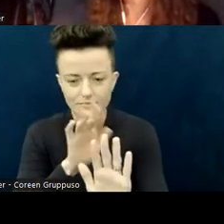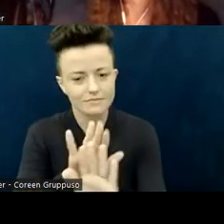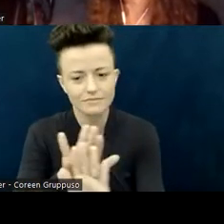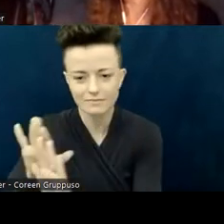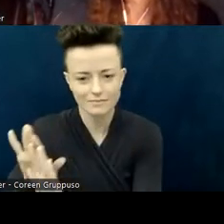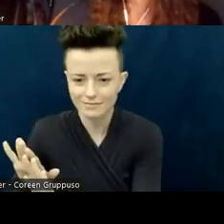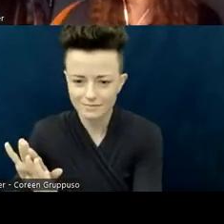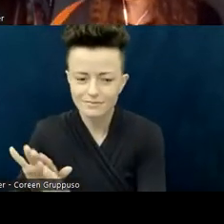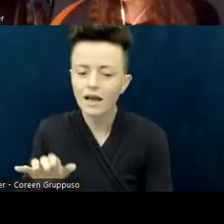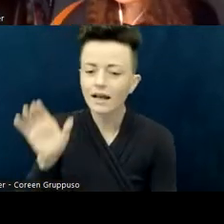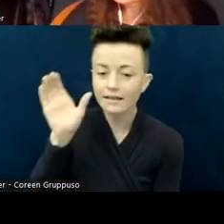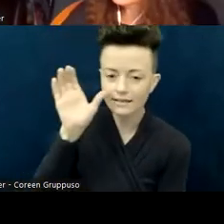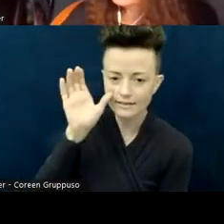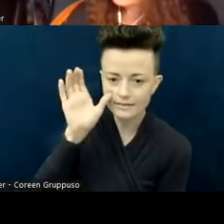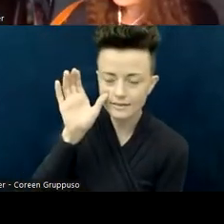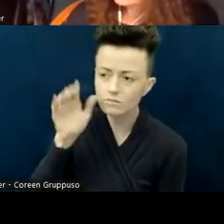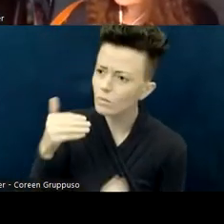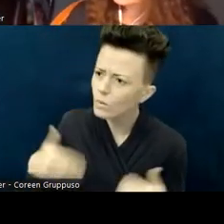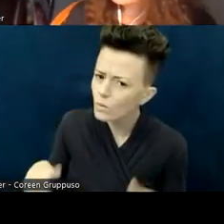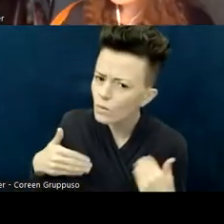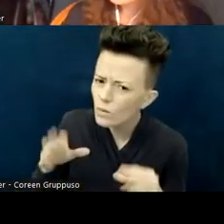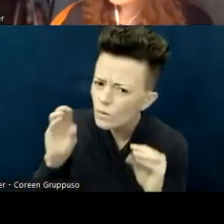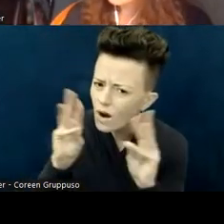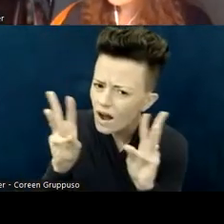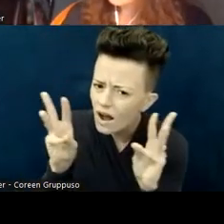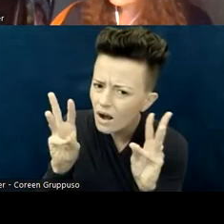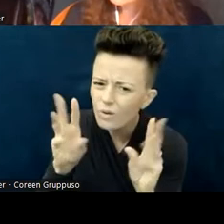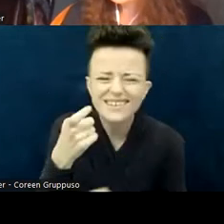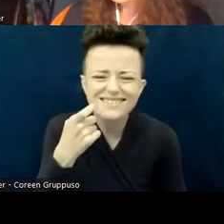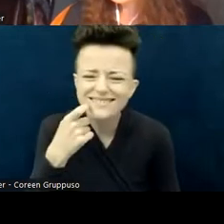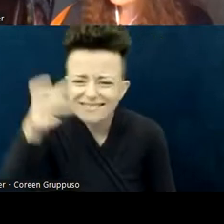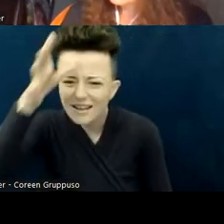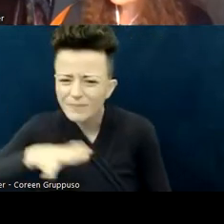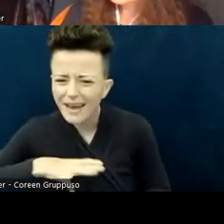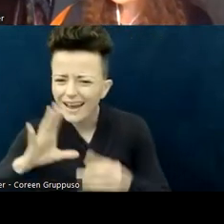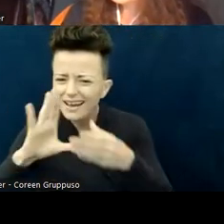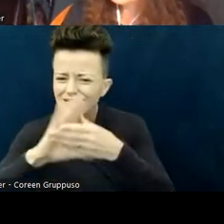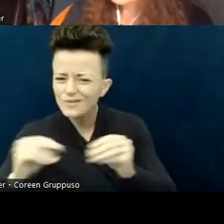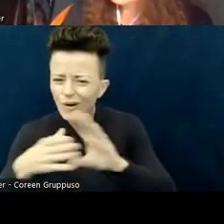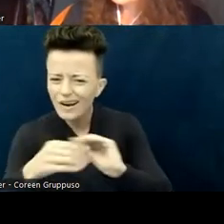with the spitting-in-your-eyes story, shock. Your facial expression, if the person can see you, is enough.